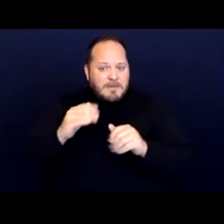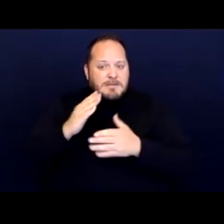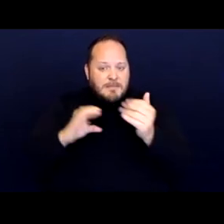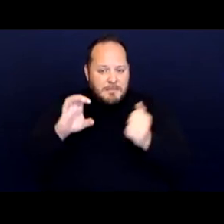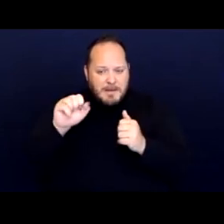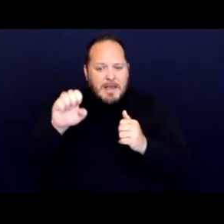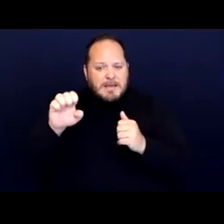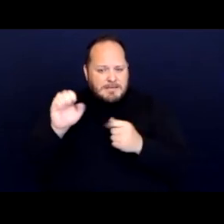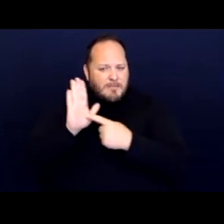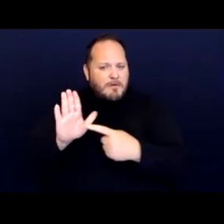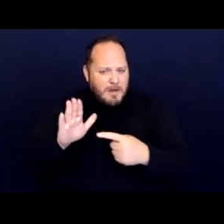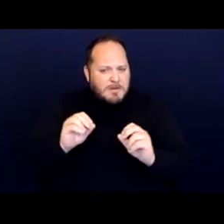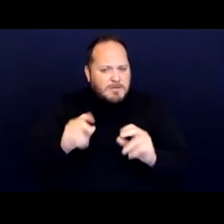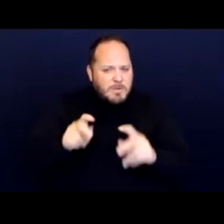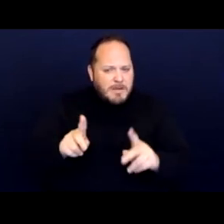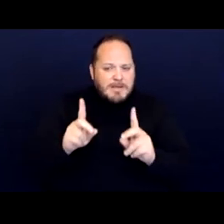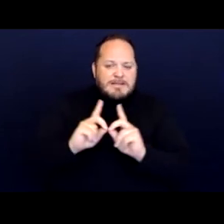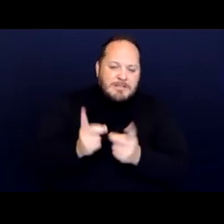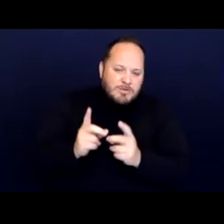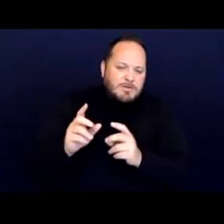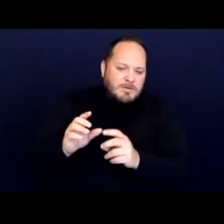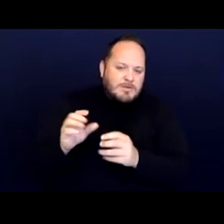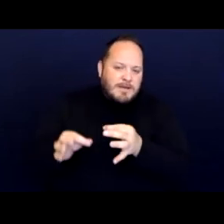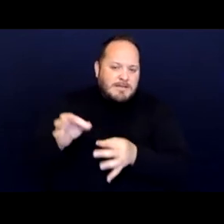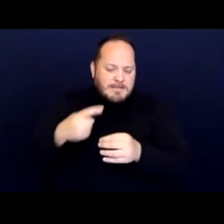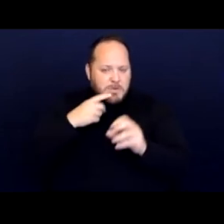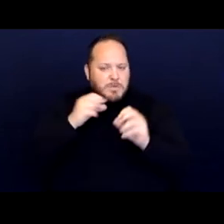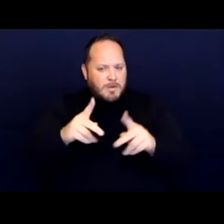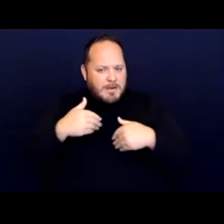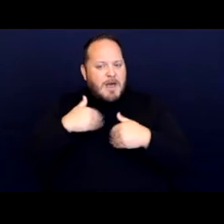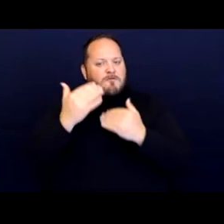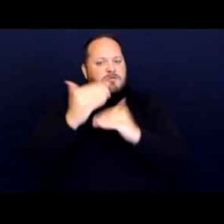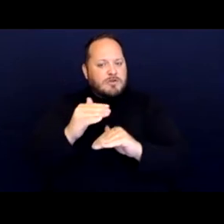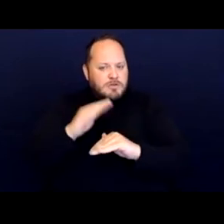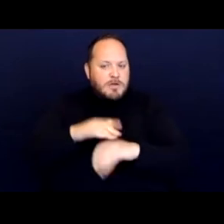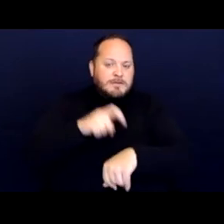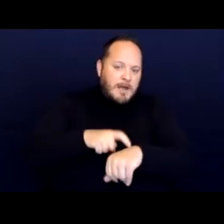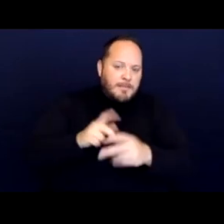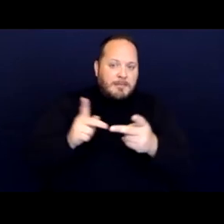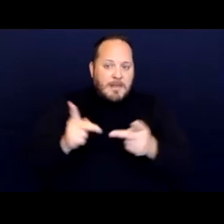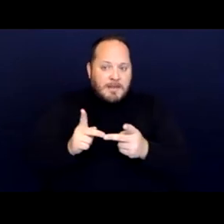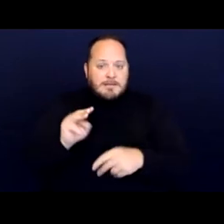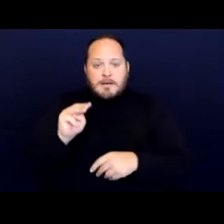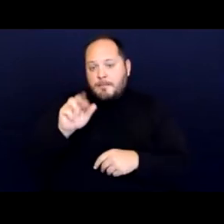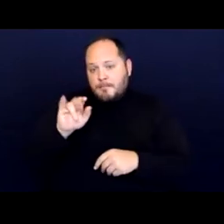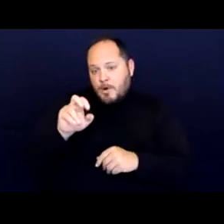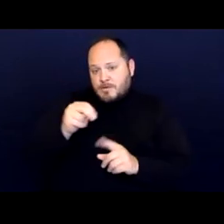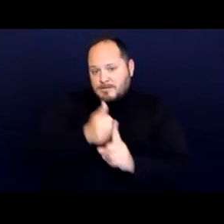district court cases, postmodern that say it's okay to have restrictions on time and place. Martin itself says time and place restrictions are okay.